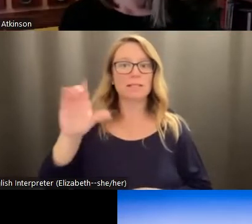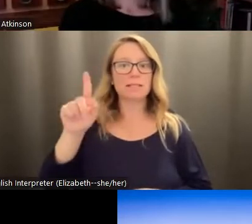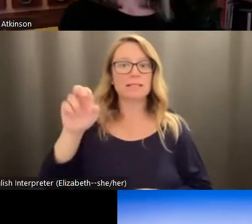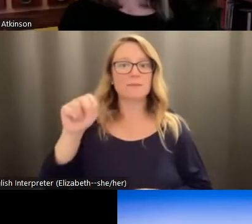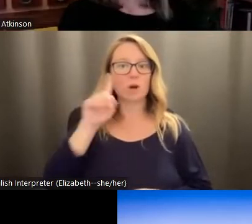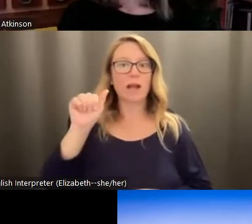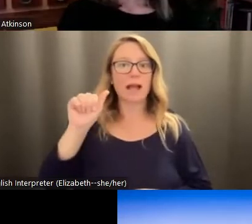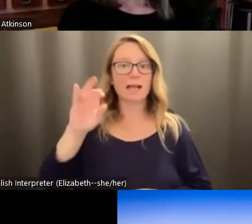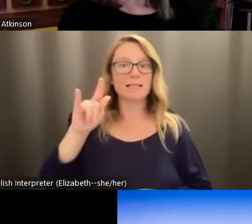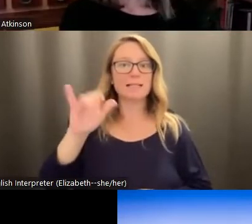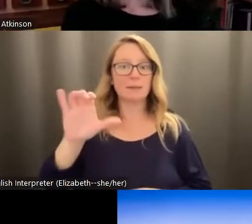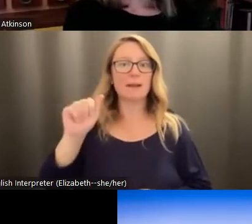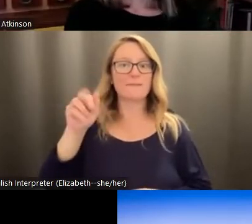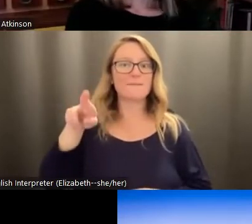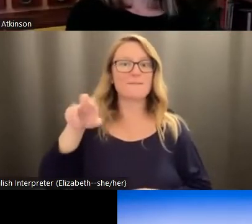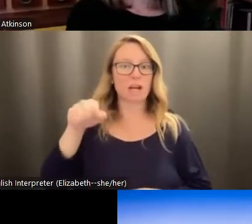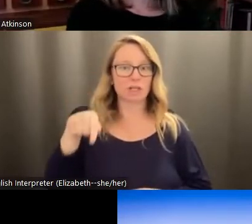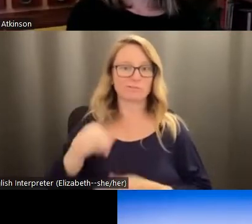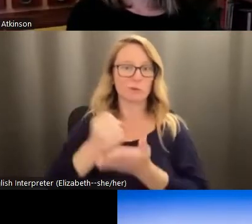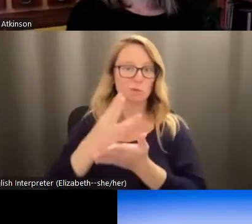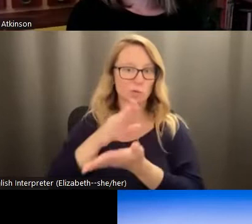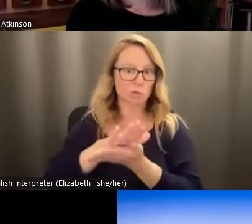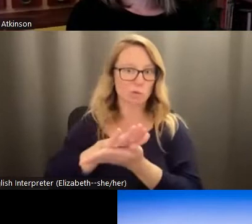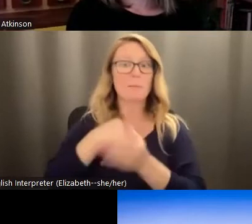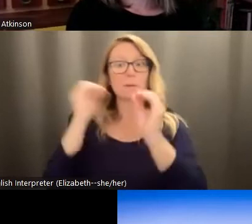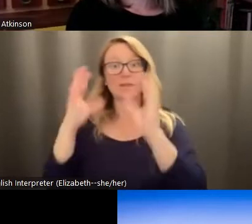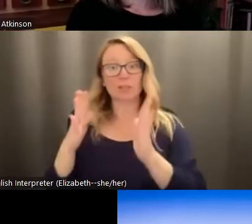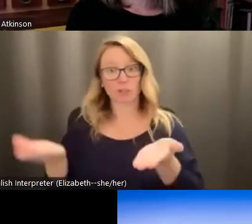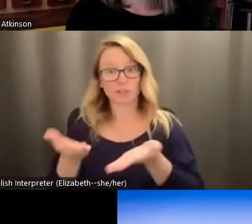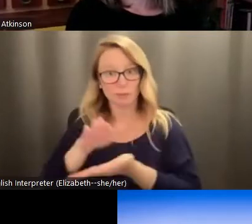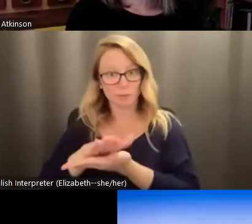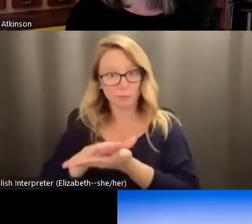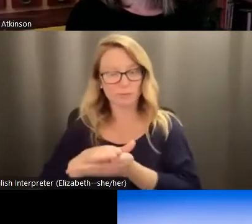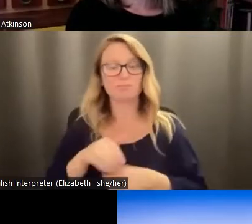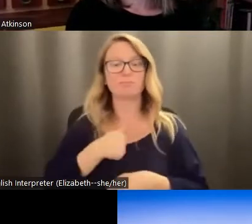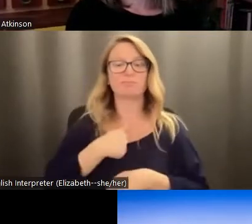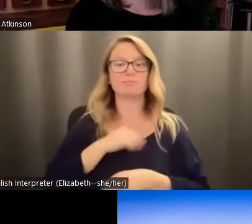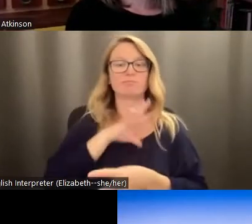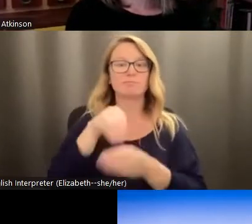at the School of Social Work. I'm also a professor here at the school and part of the indigenous wellness Research